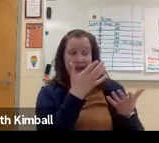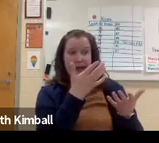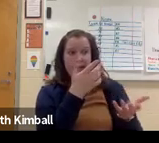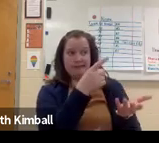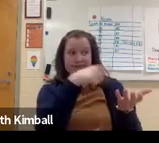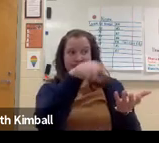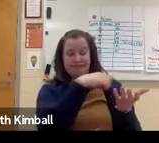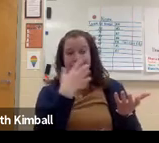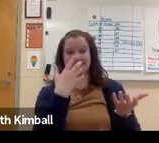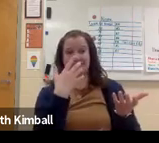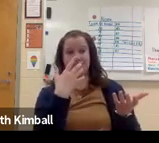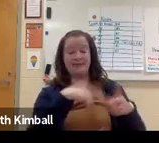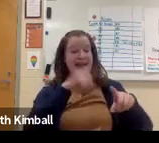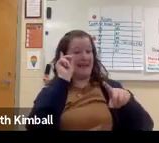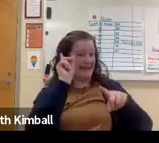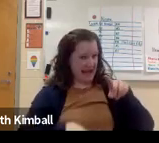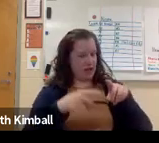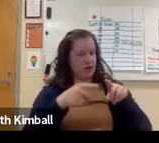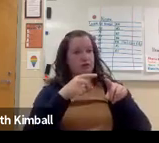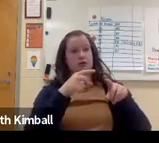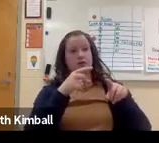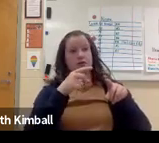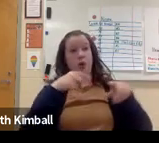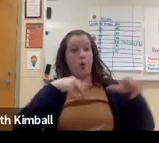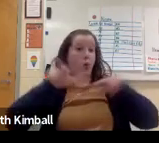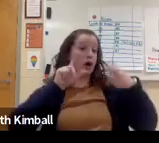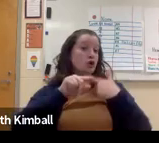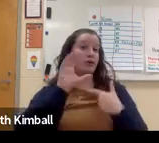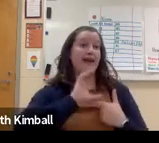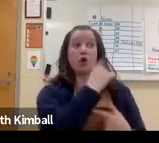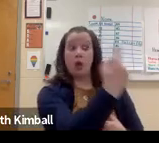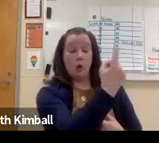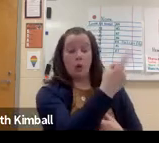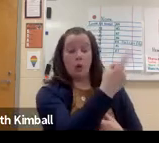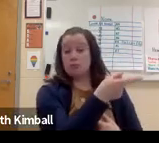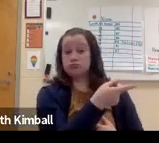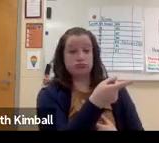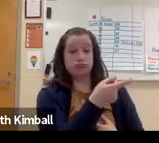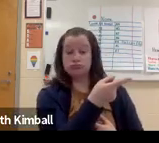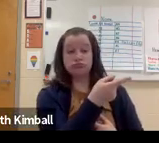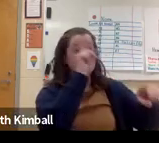Now, this group of kids, some of them